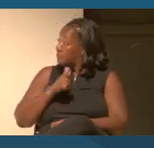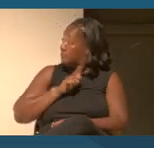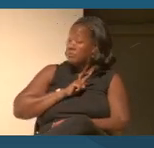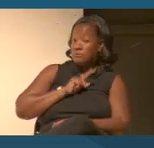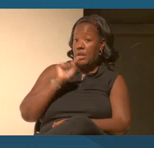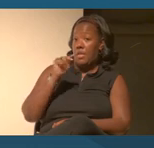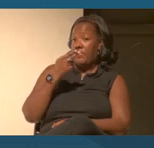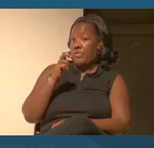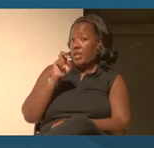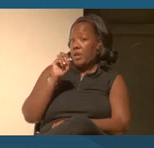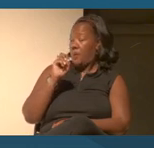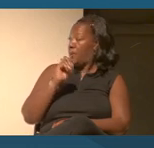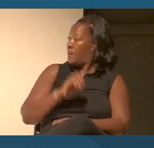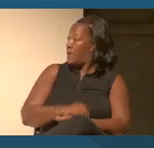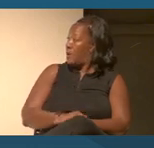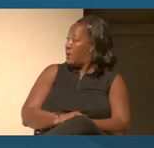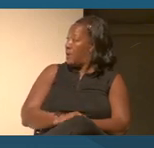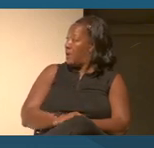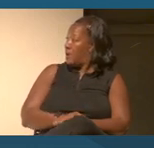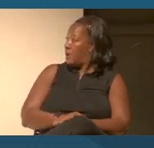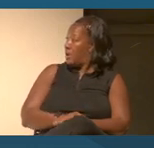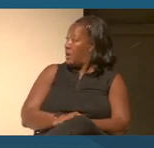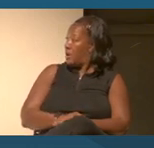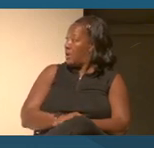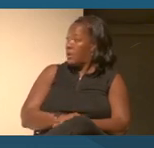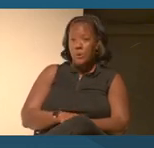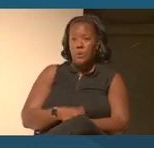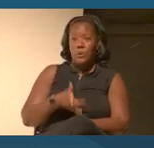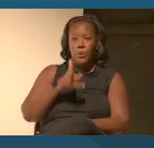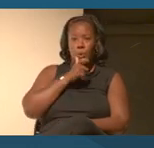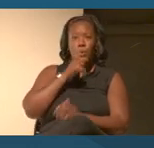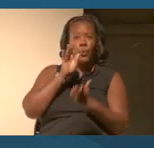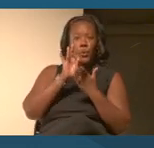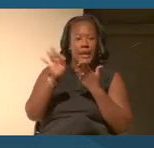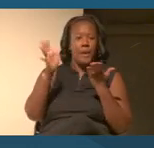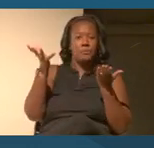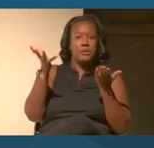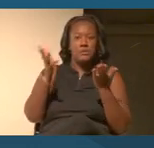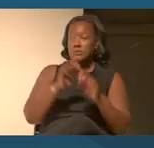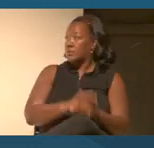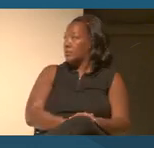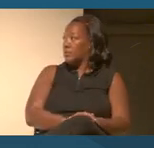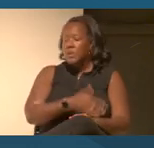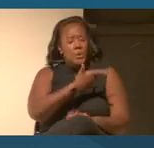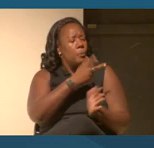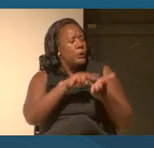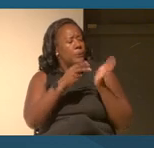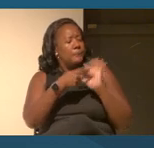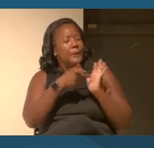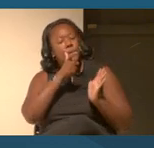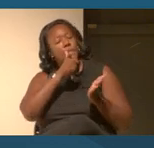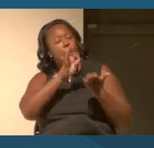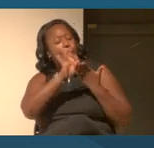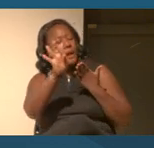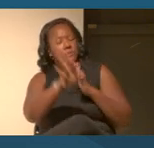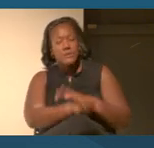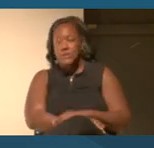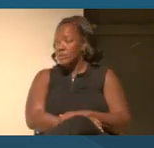First, is a basic question which is, who counts? Who counts? Tell me more about what that means for you Theo. Who counts?